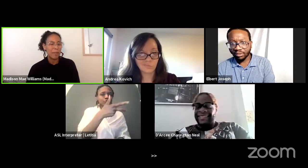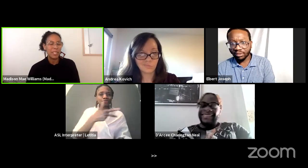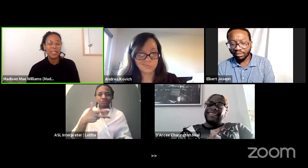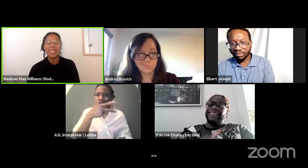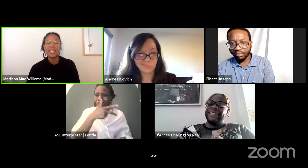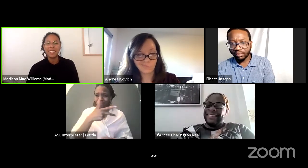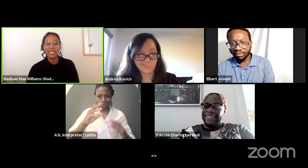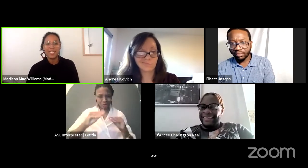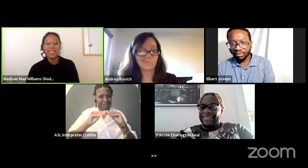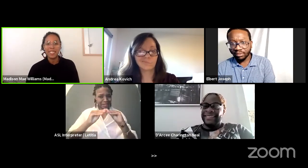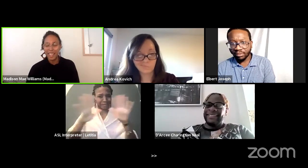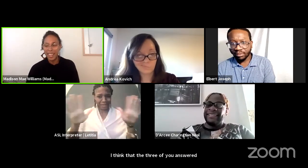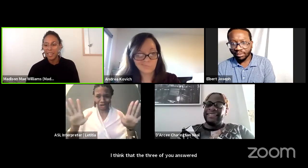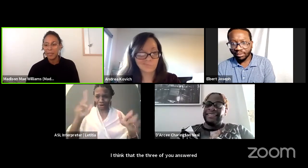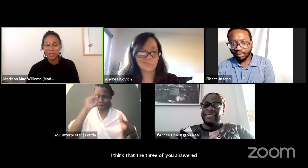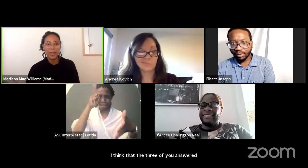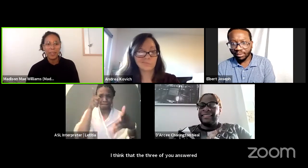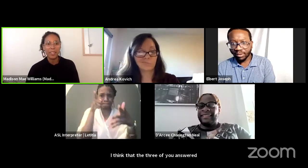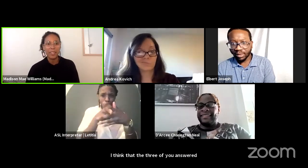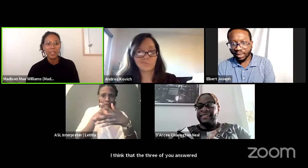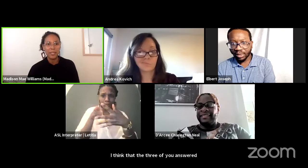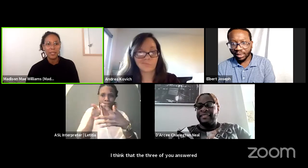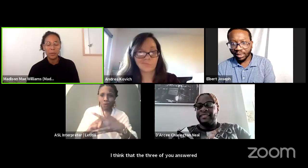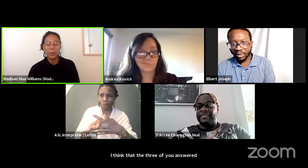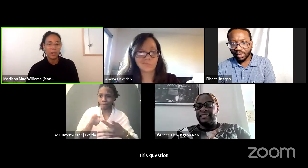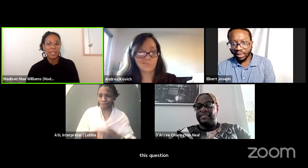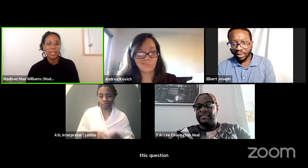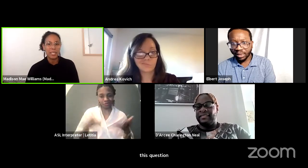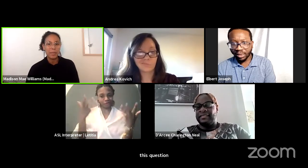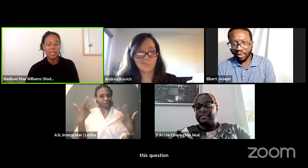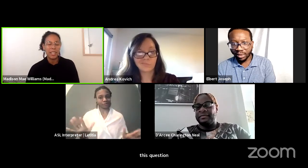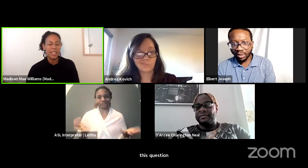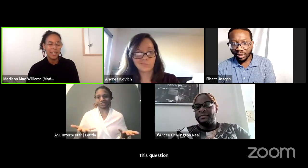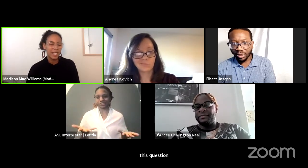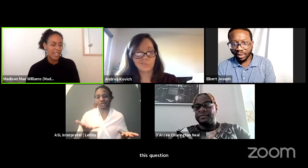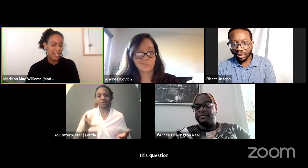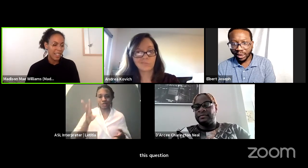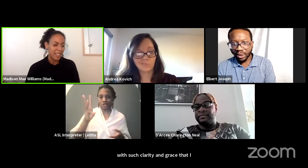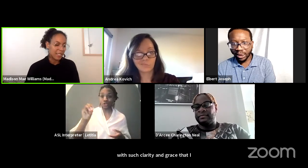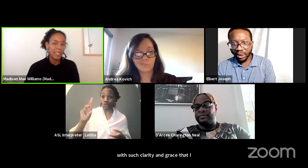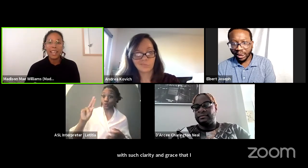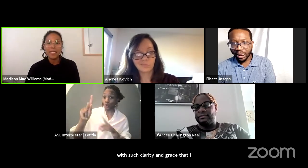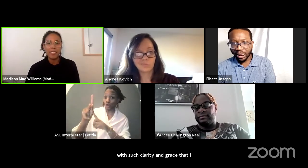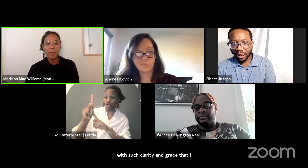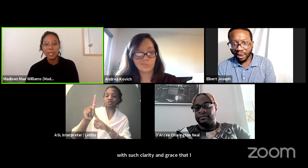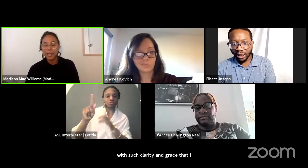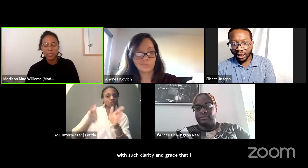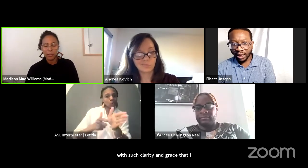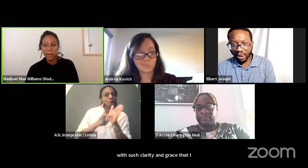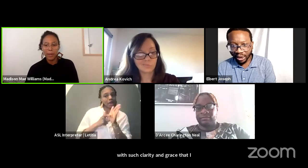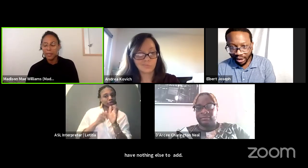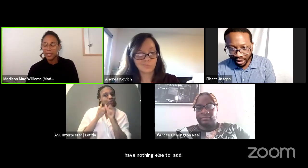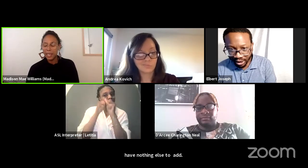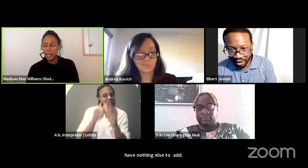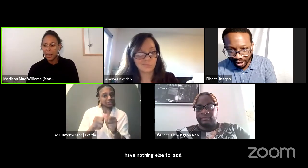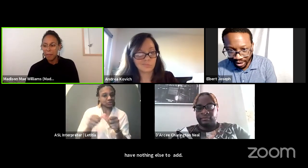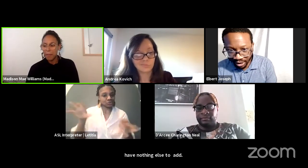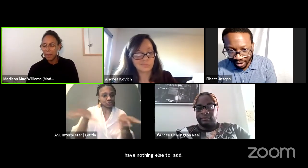I mean, y'all hit the nail on the head in regards to the work that needs to be done. And like I've emphasized throughout.